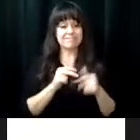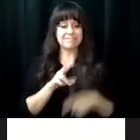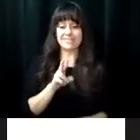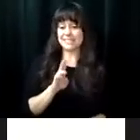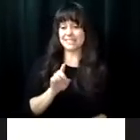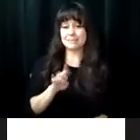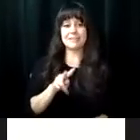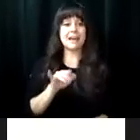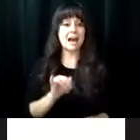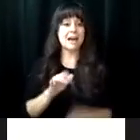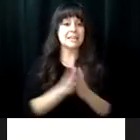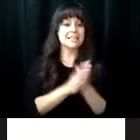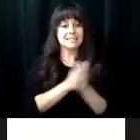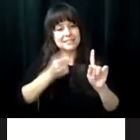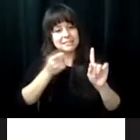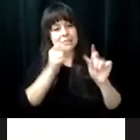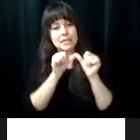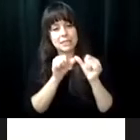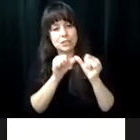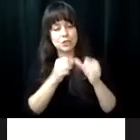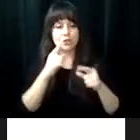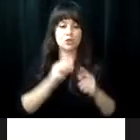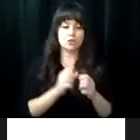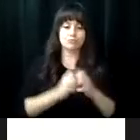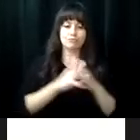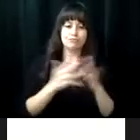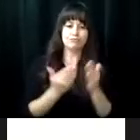rehabilitation services to the blind and vision impaired, and continues to